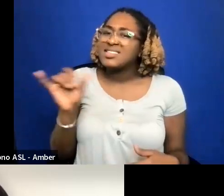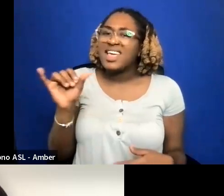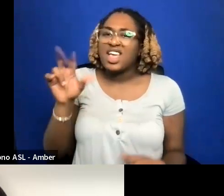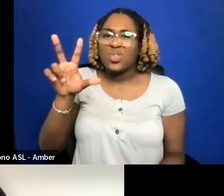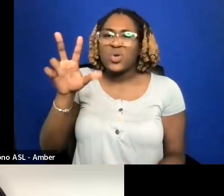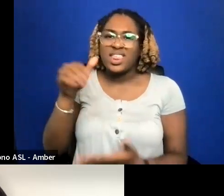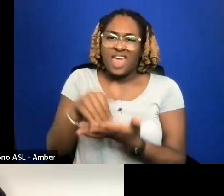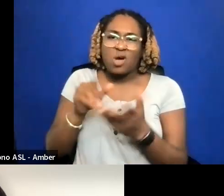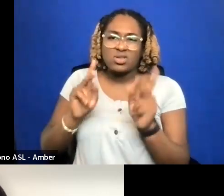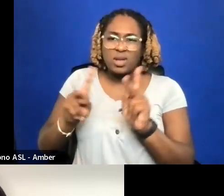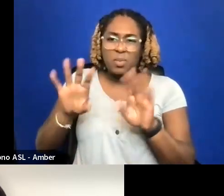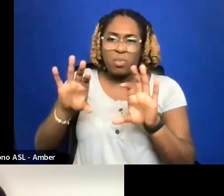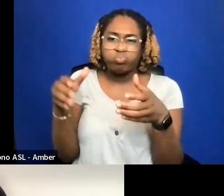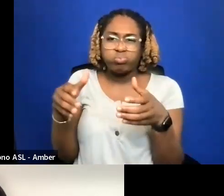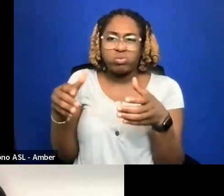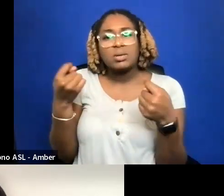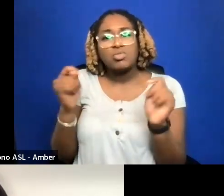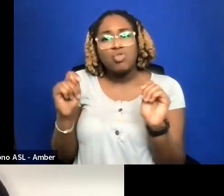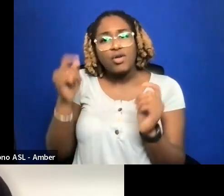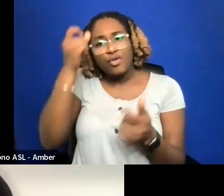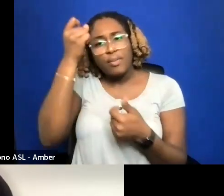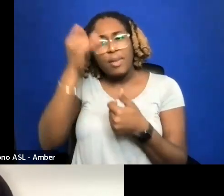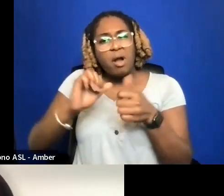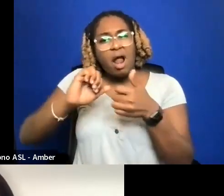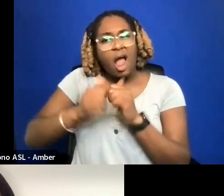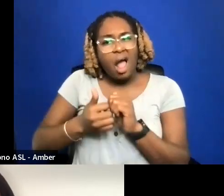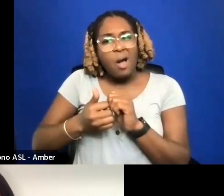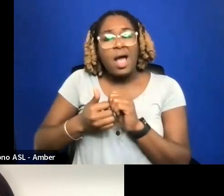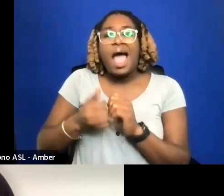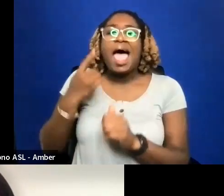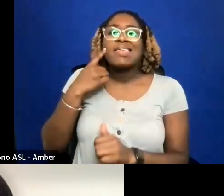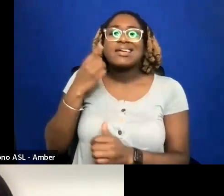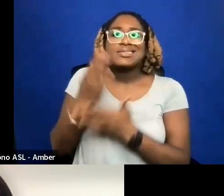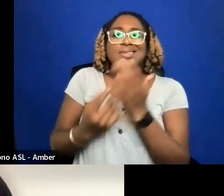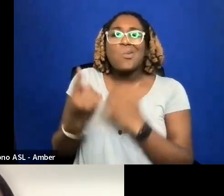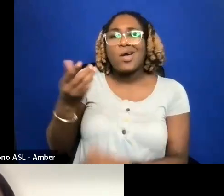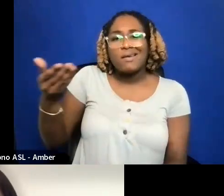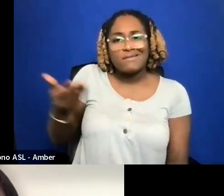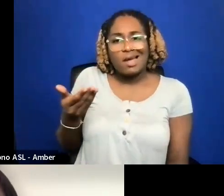I'M TRYING TO REMEMBER HOW I GOT IN. I CAN TRY TO INVITE OTHER PEOPLE IF NEEDED.